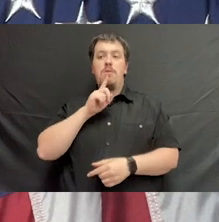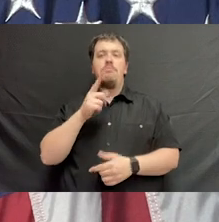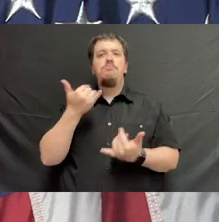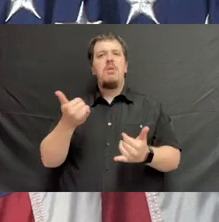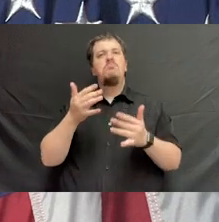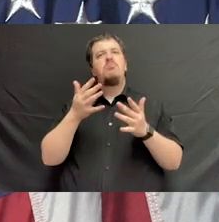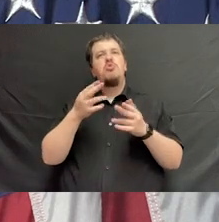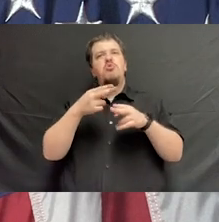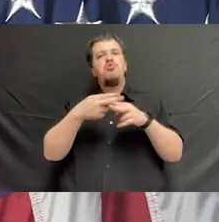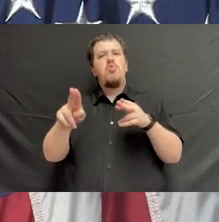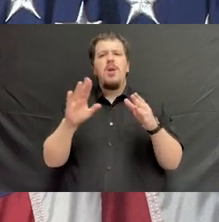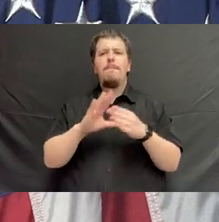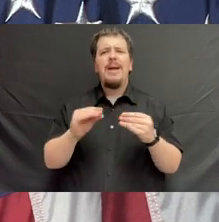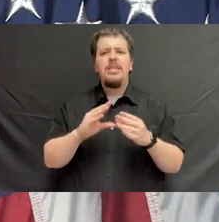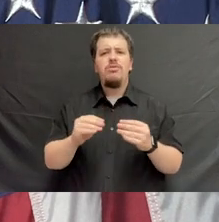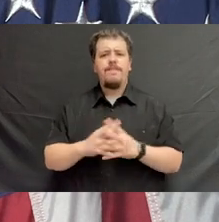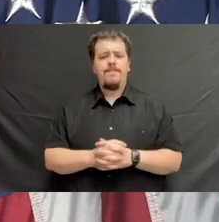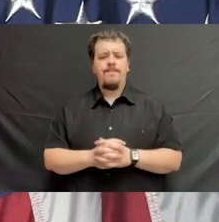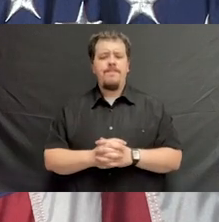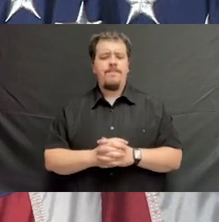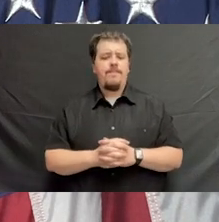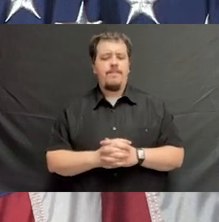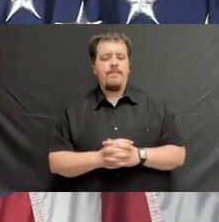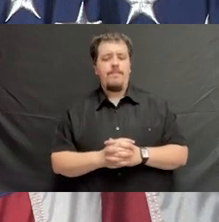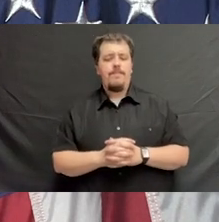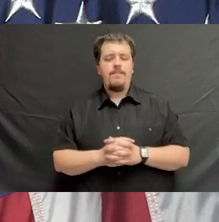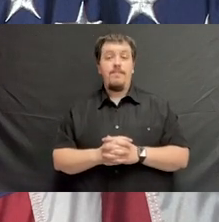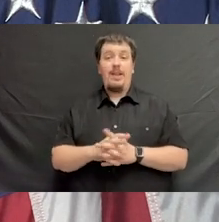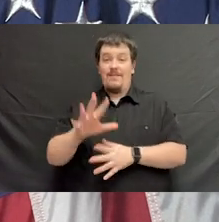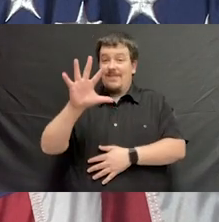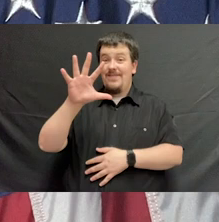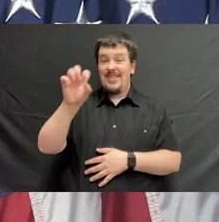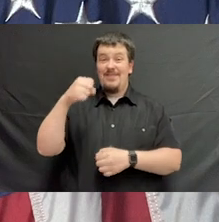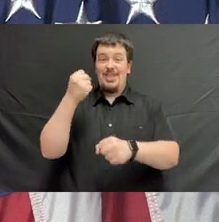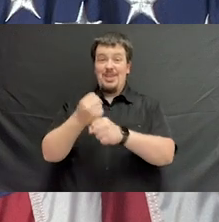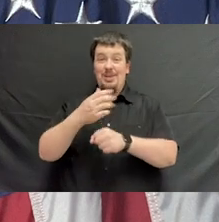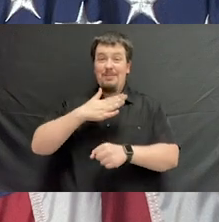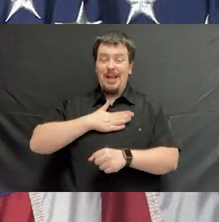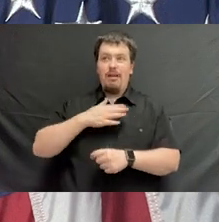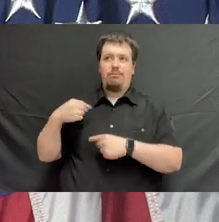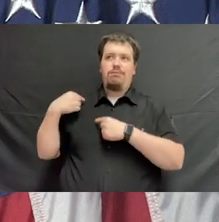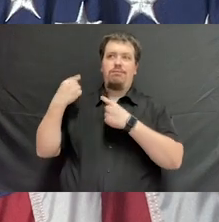And I want to leave you with just a brief message. And that 50 years of mine has gone by pretty fast